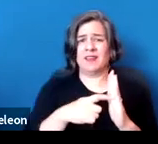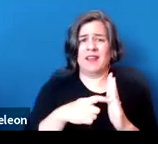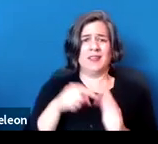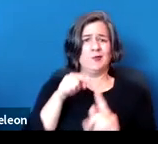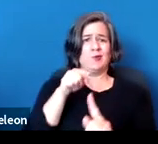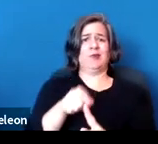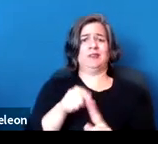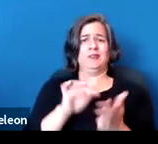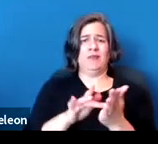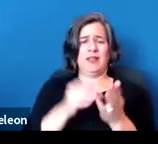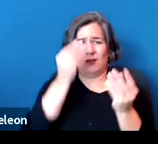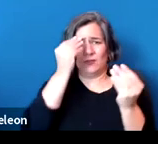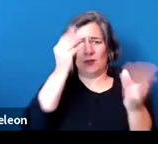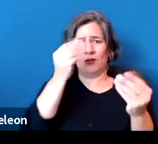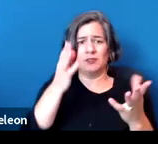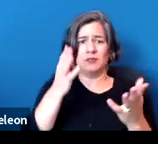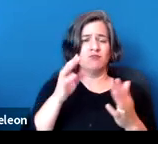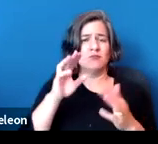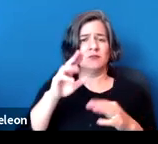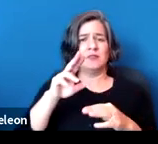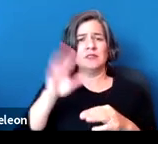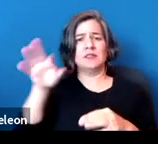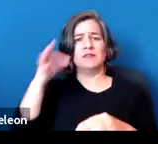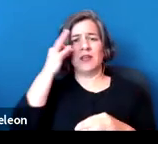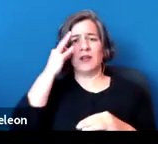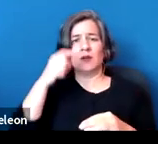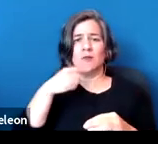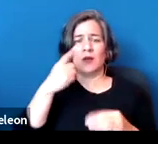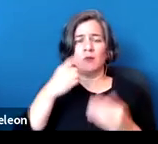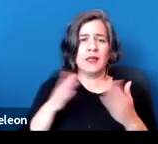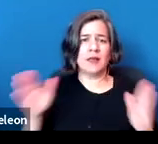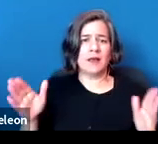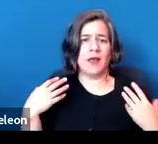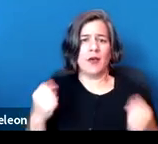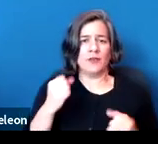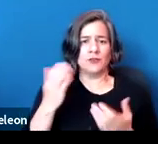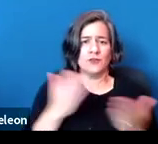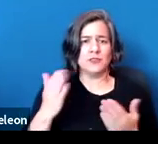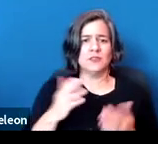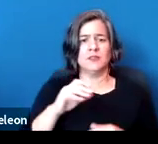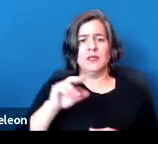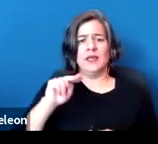So for example, the Federal Public Health Service, the Centers for Disease Control, the National Institutes of Health.